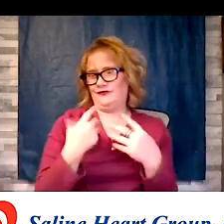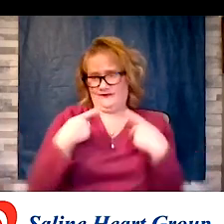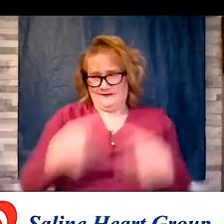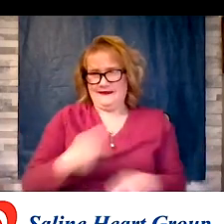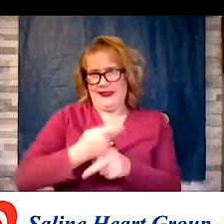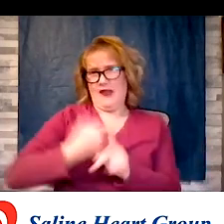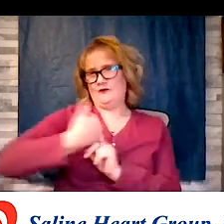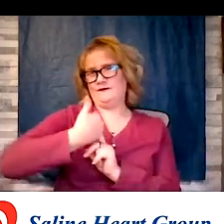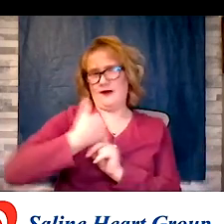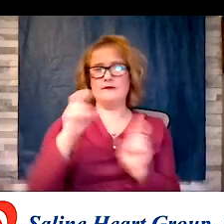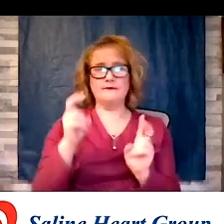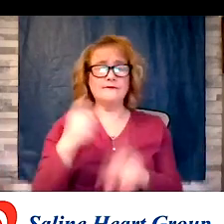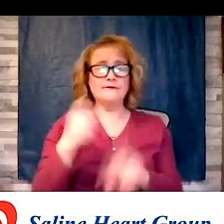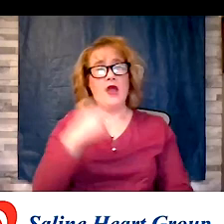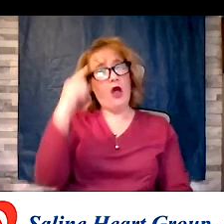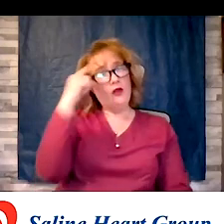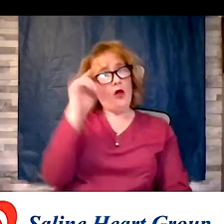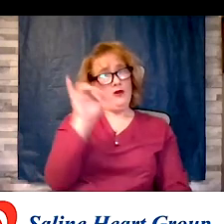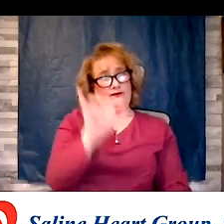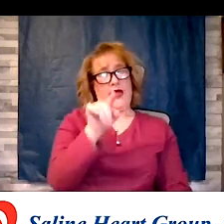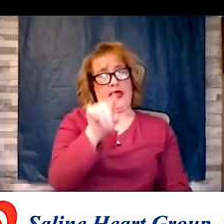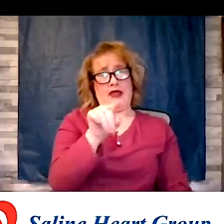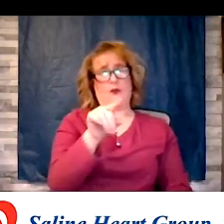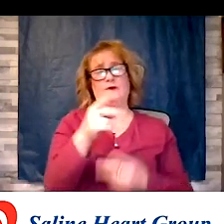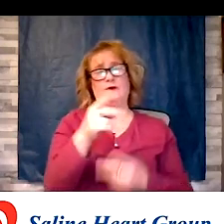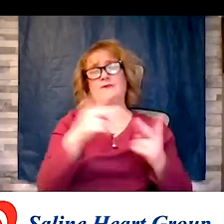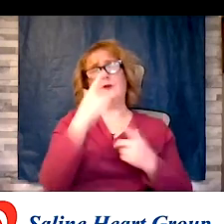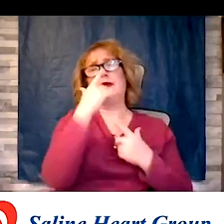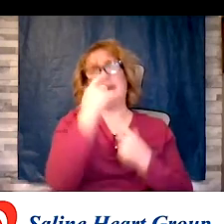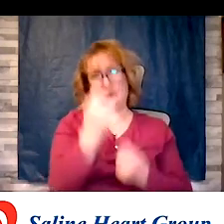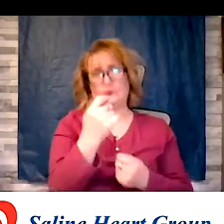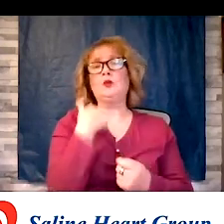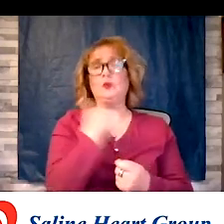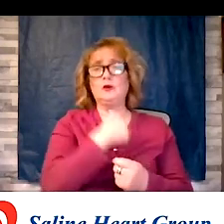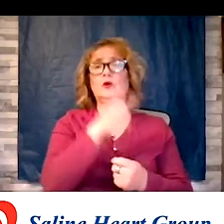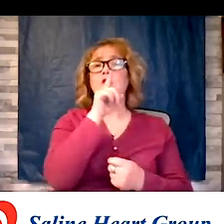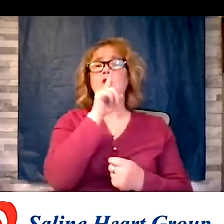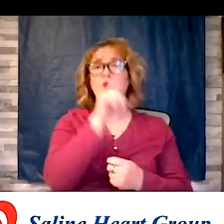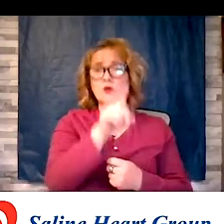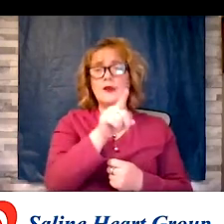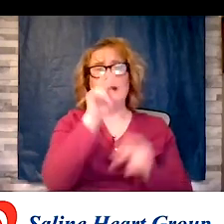particularly interesting and we are really looking forward to the results of this trial. The